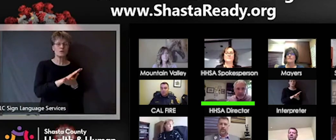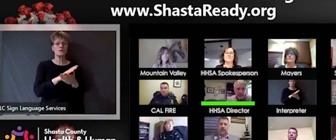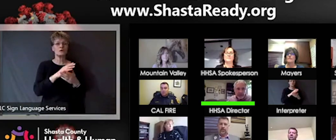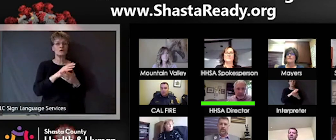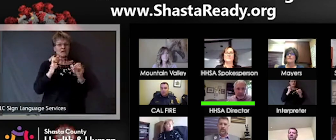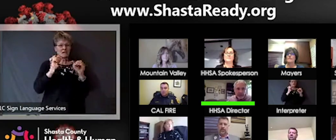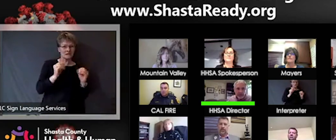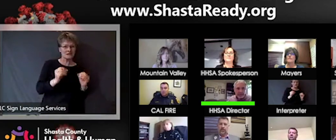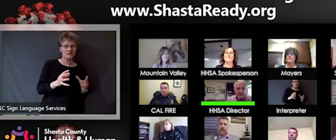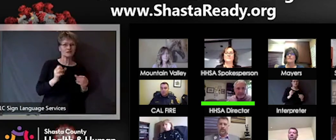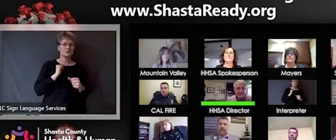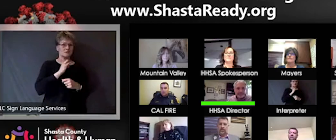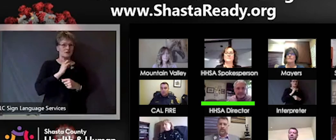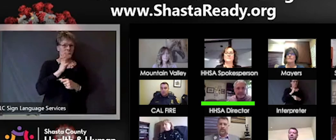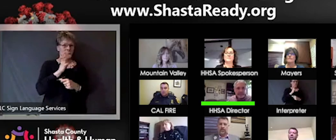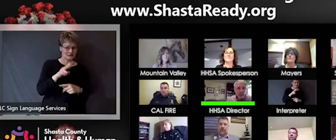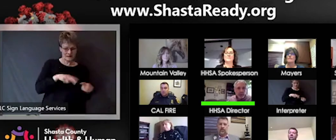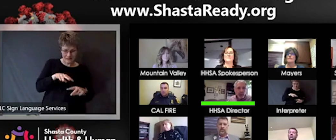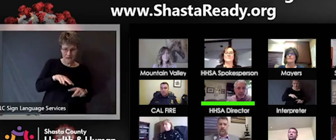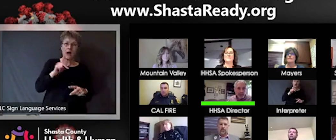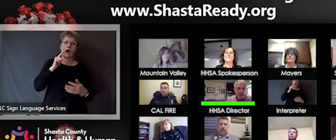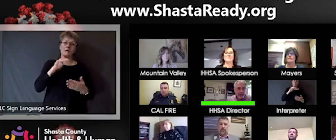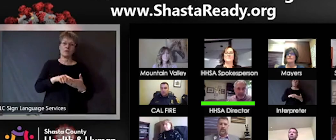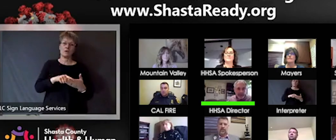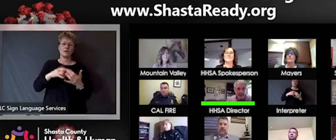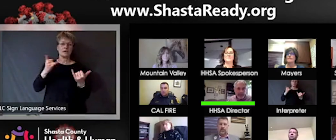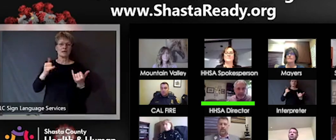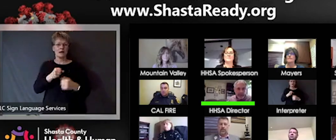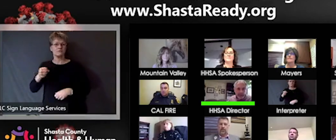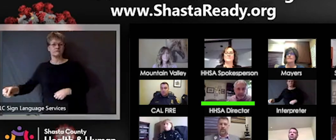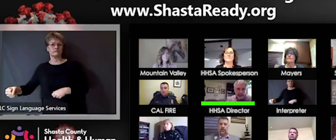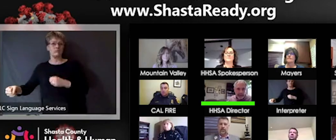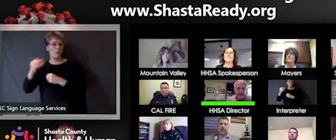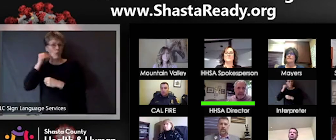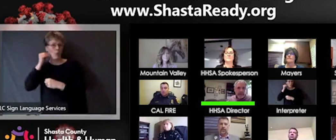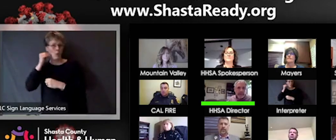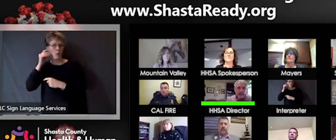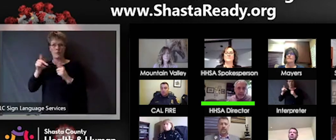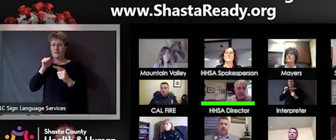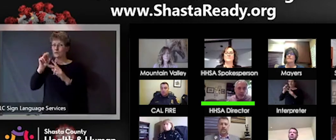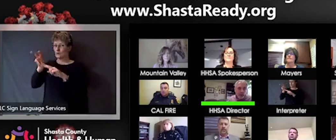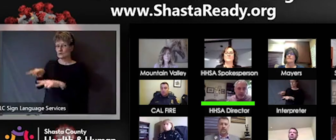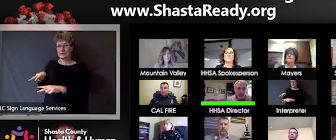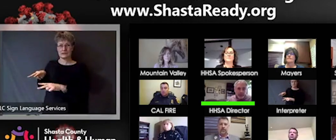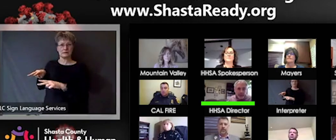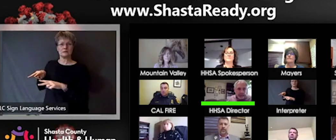as they would be normally. We normally do see a decline in reports during the